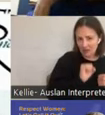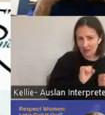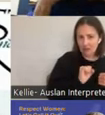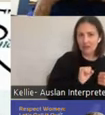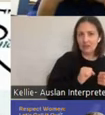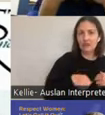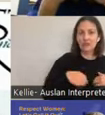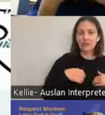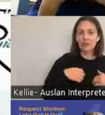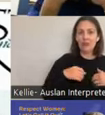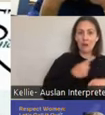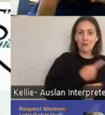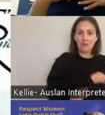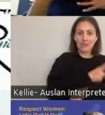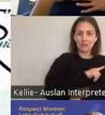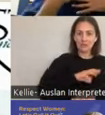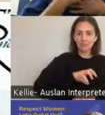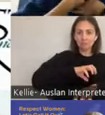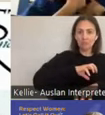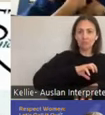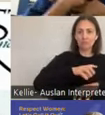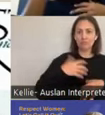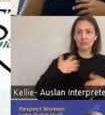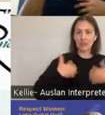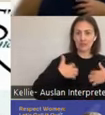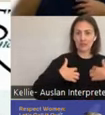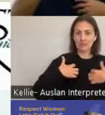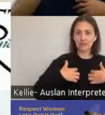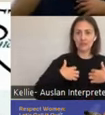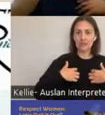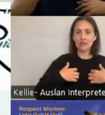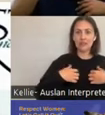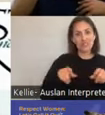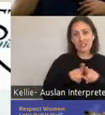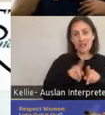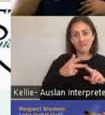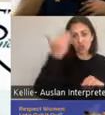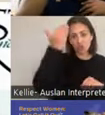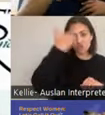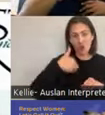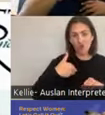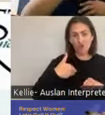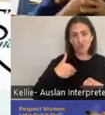tension increased so again if I've had a stroke my my tone or my cerebral palsy might increase.